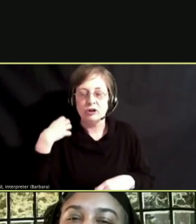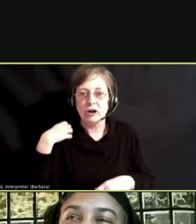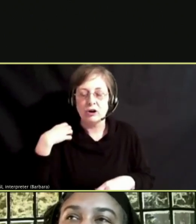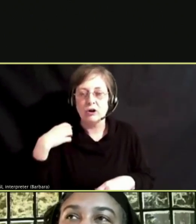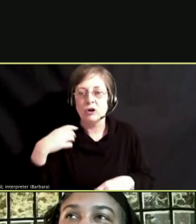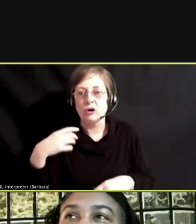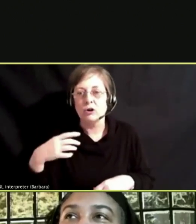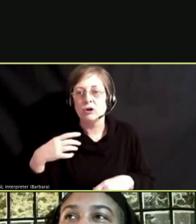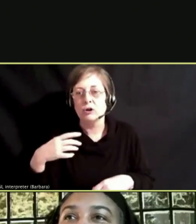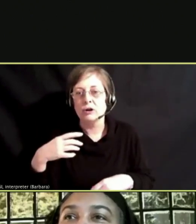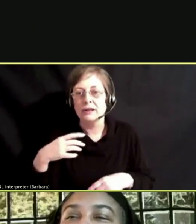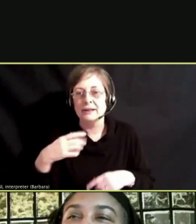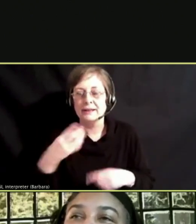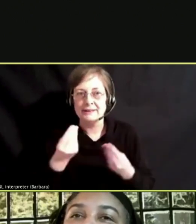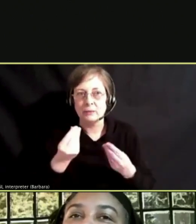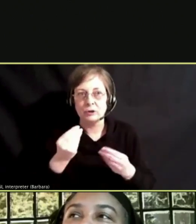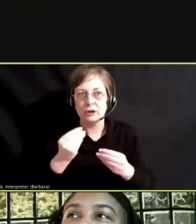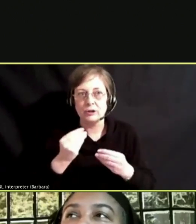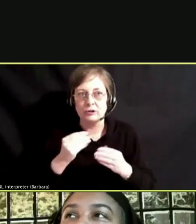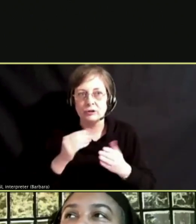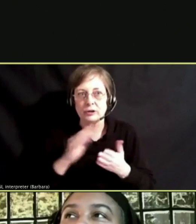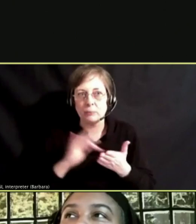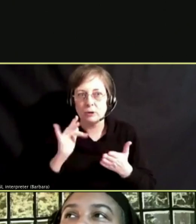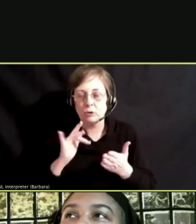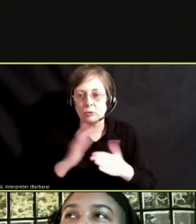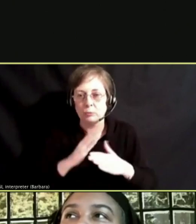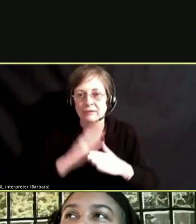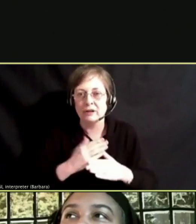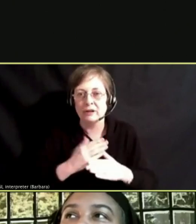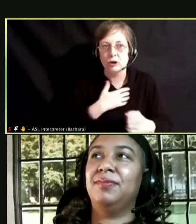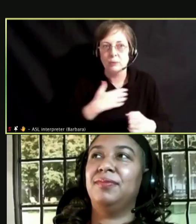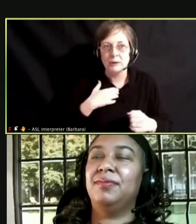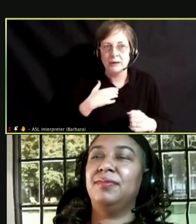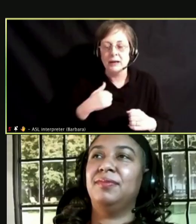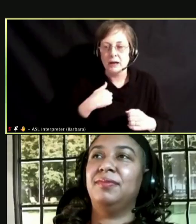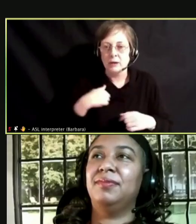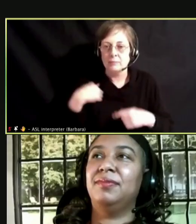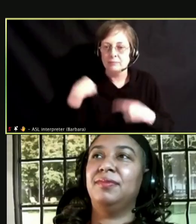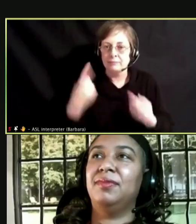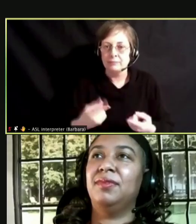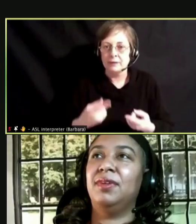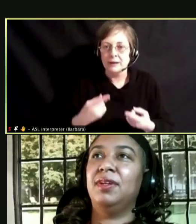COMMITTEE. AND I AM A LONGTIME ADVOCATE FOR SUBSTANCE USE PREVENTION AND TREATMENT.